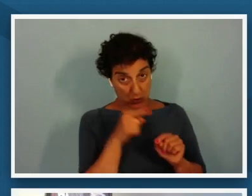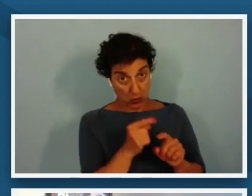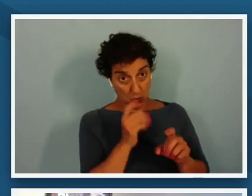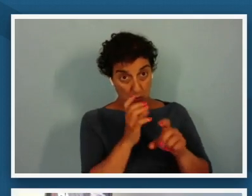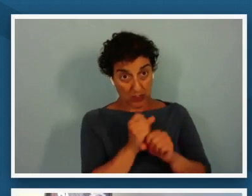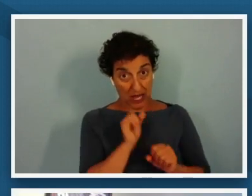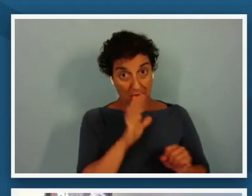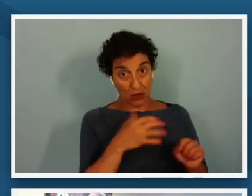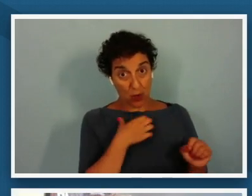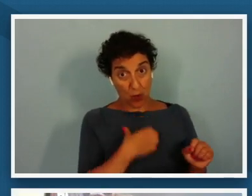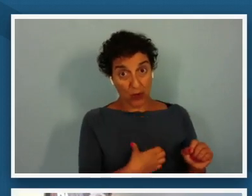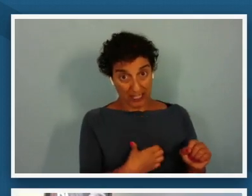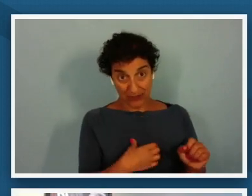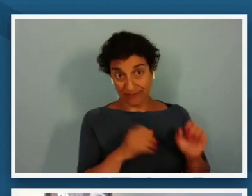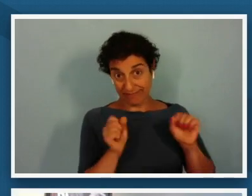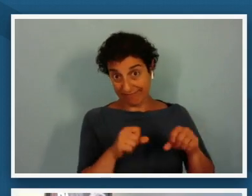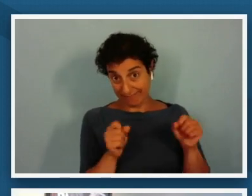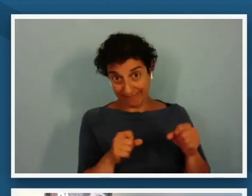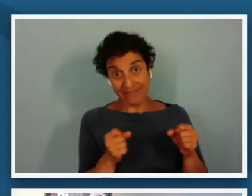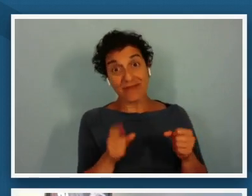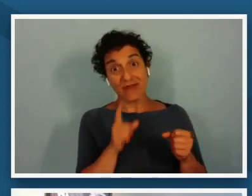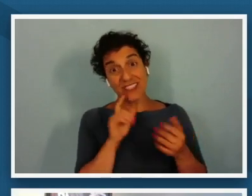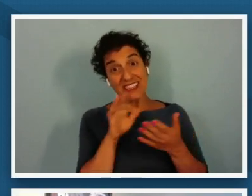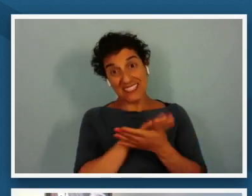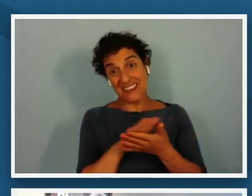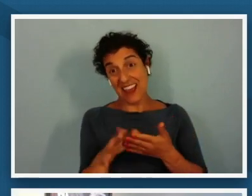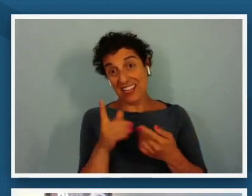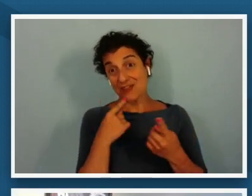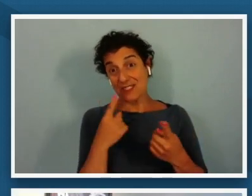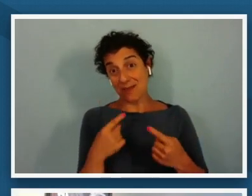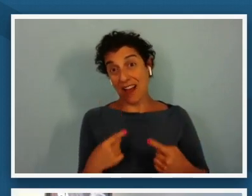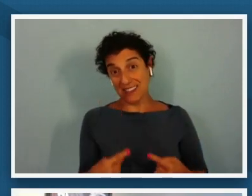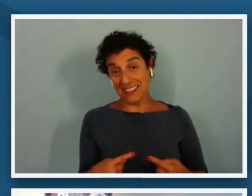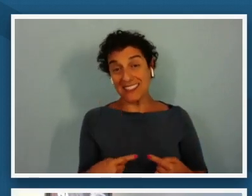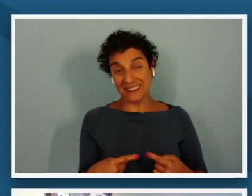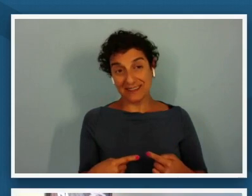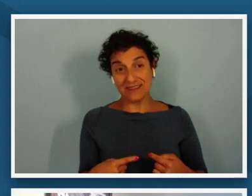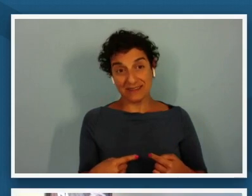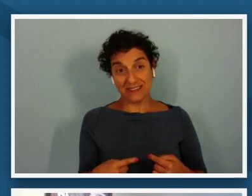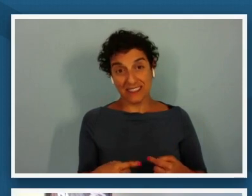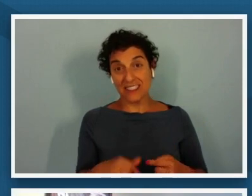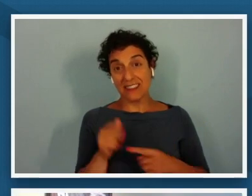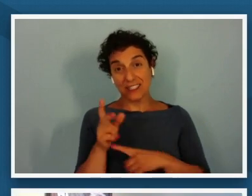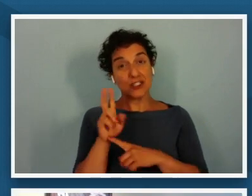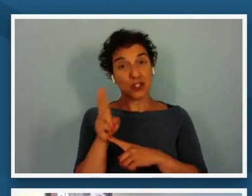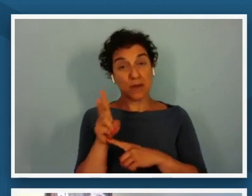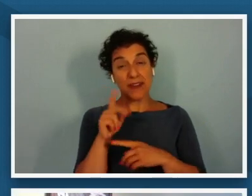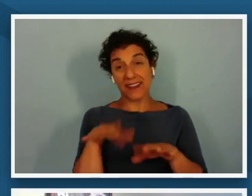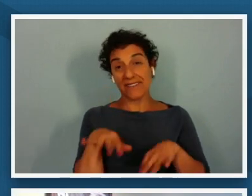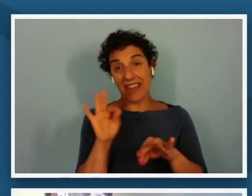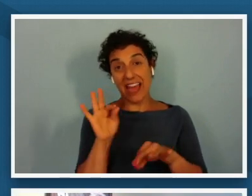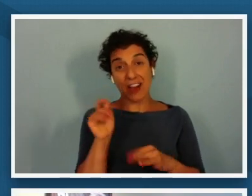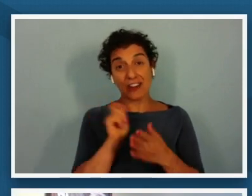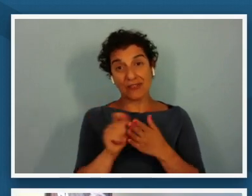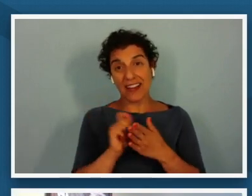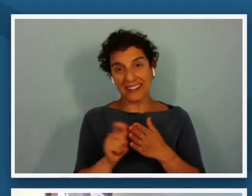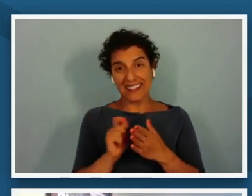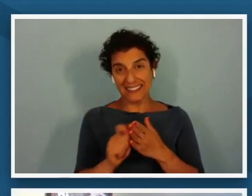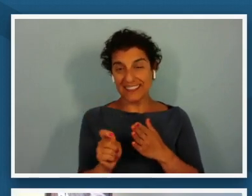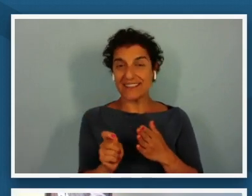there were a lot of really nice responses um to the two-minute found